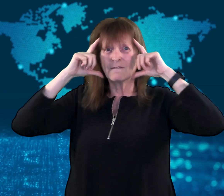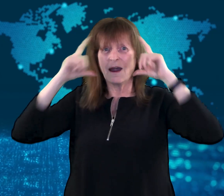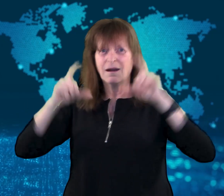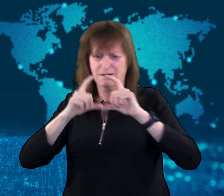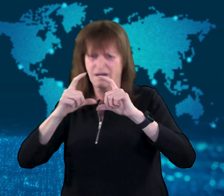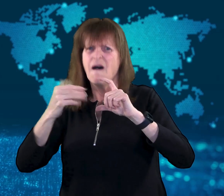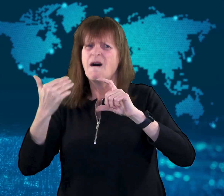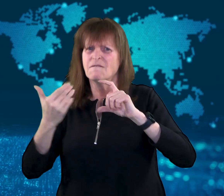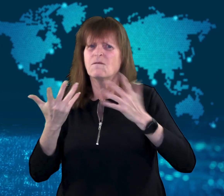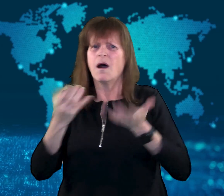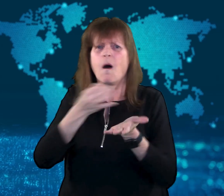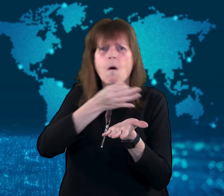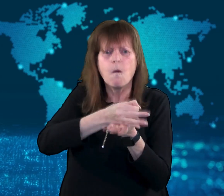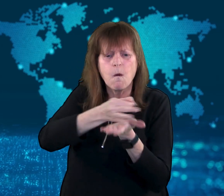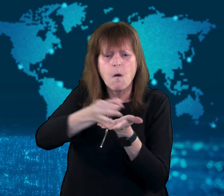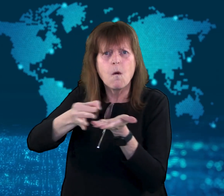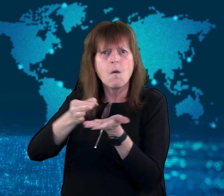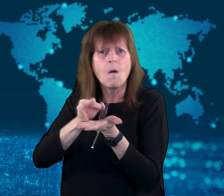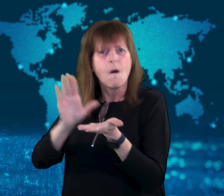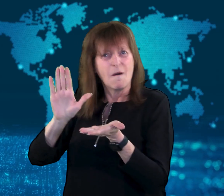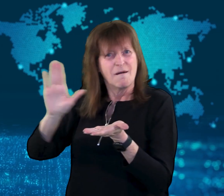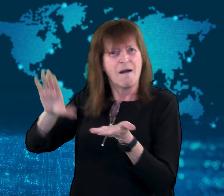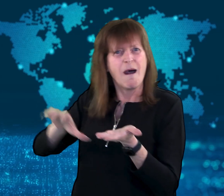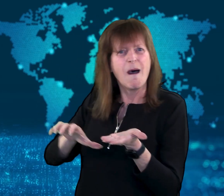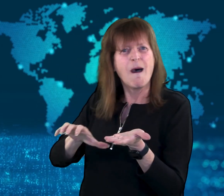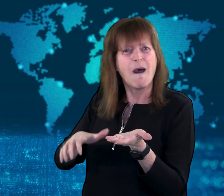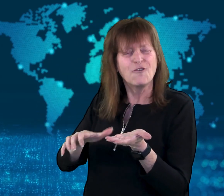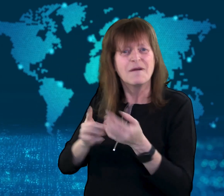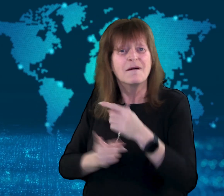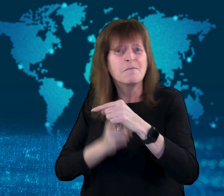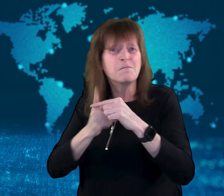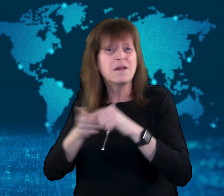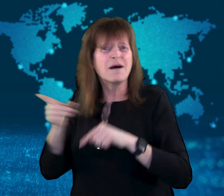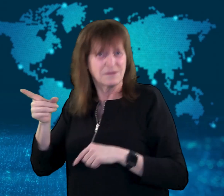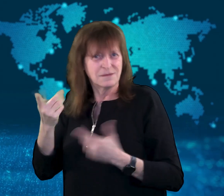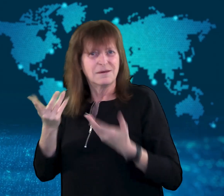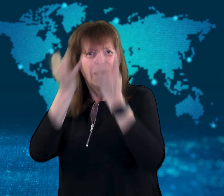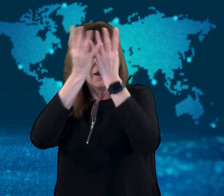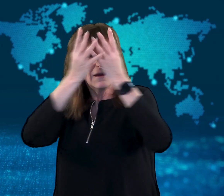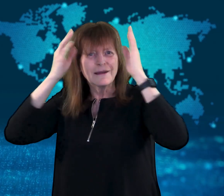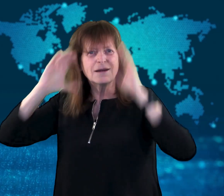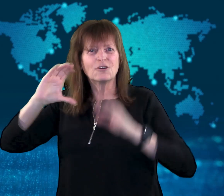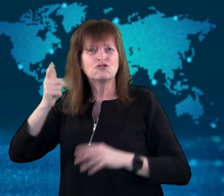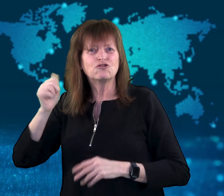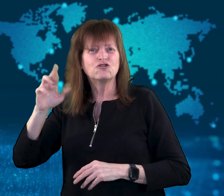and King Charles III will still be shown on coins as well.